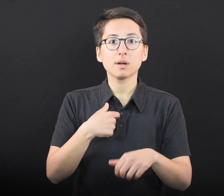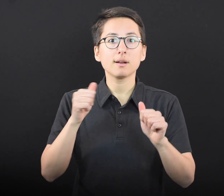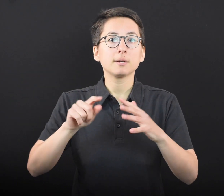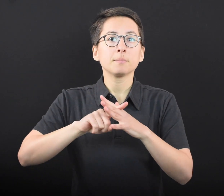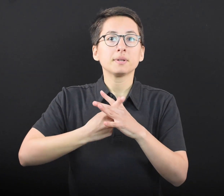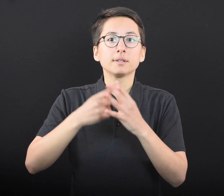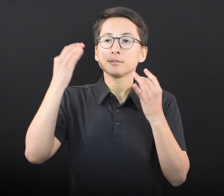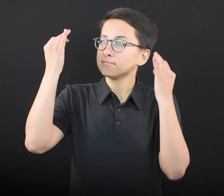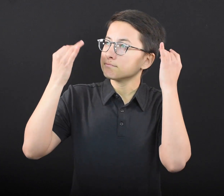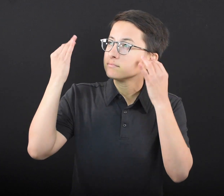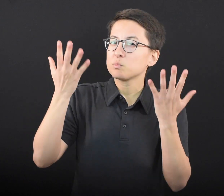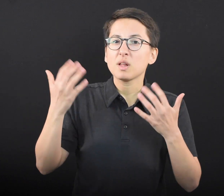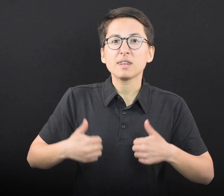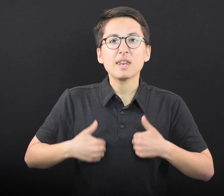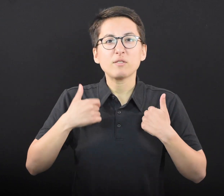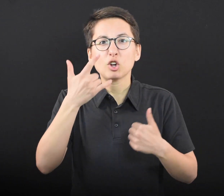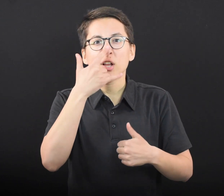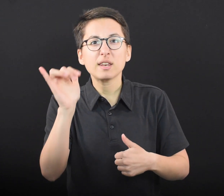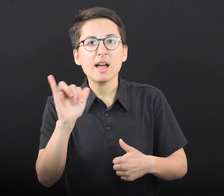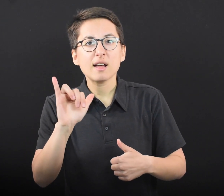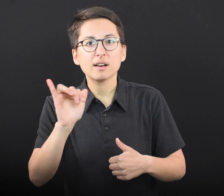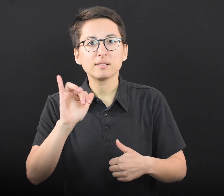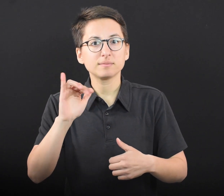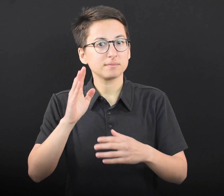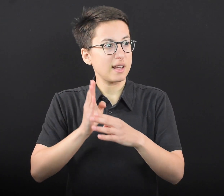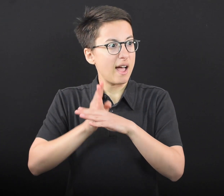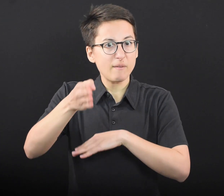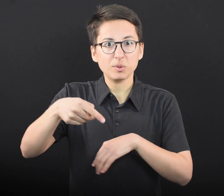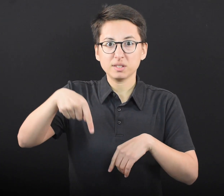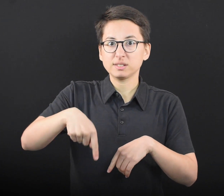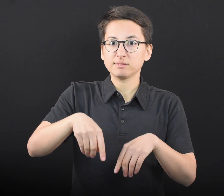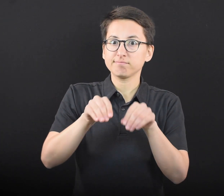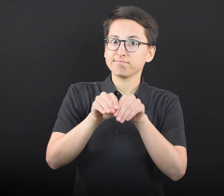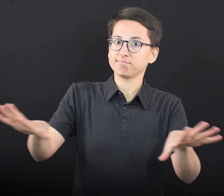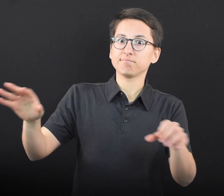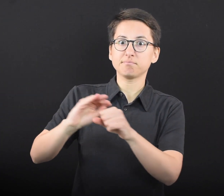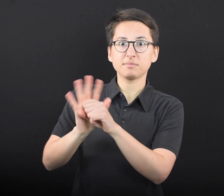what life will look like after this pandemic,” said Lieutenant Governor Peggy Flanagan.